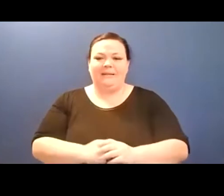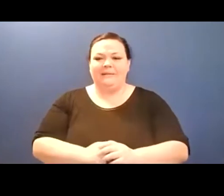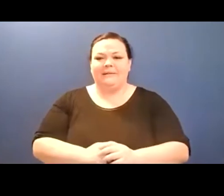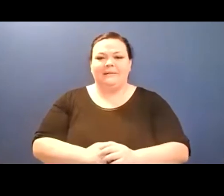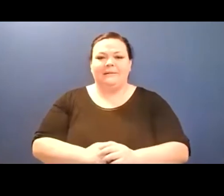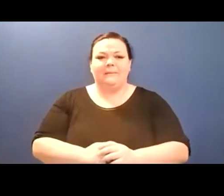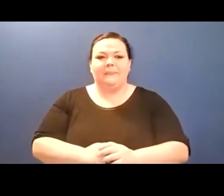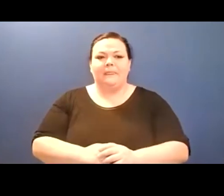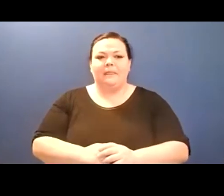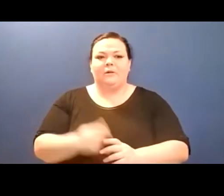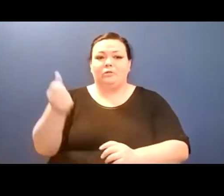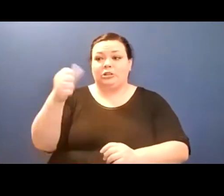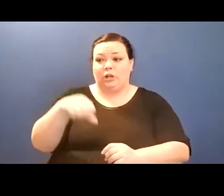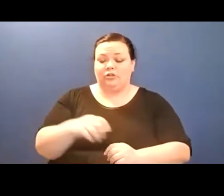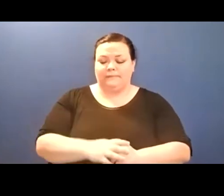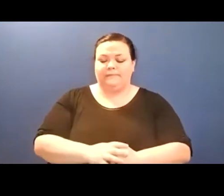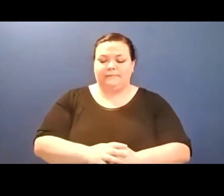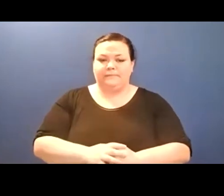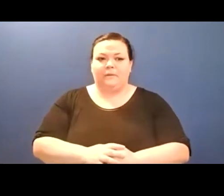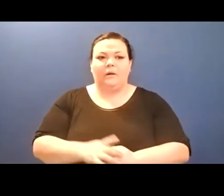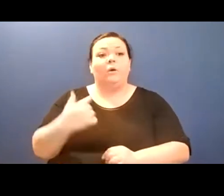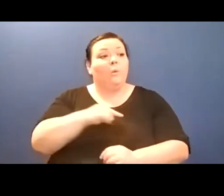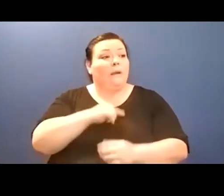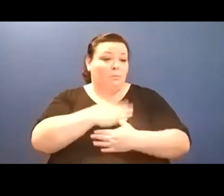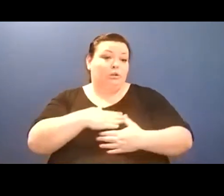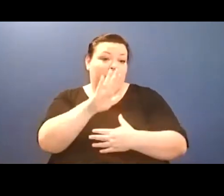I don't know if you were watching the chat, Shannon, but, um, you gotta,